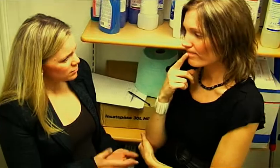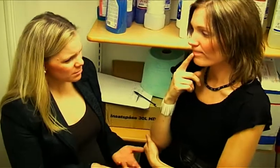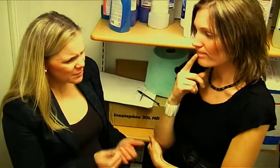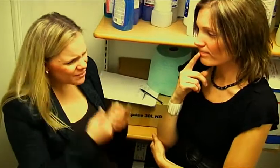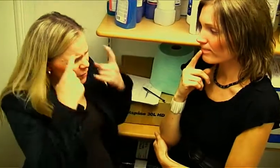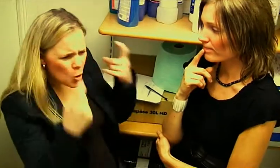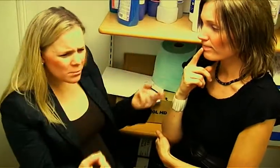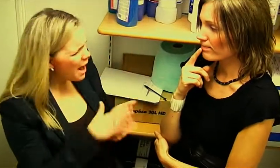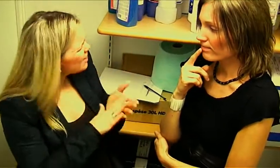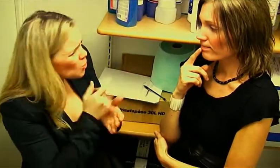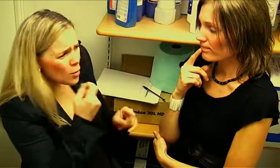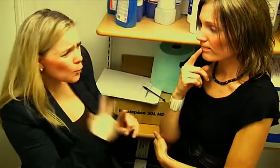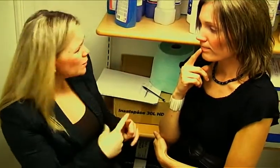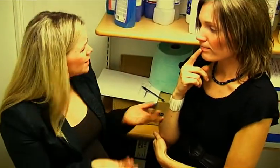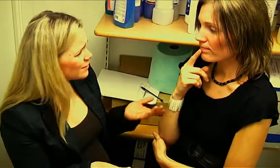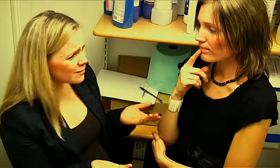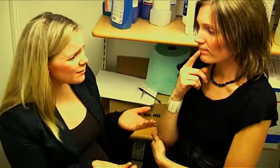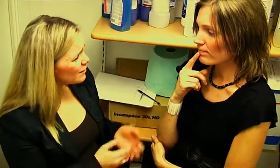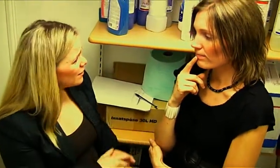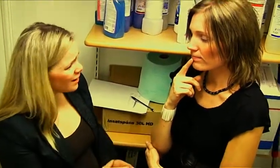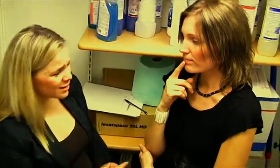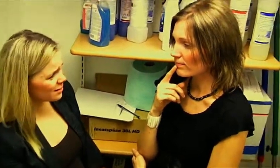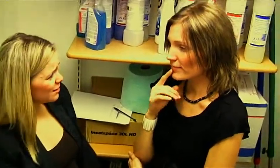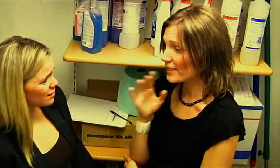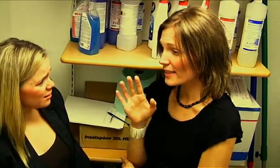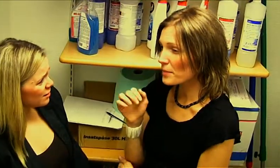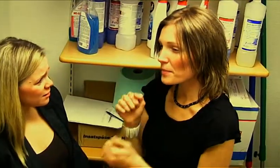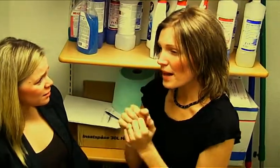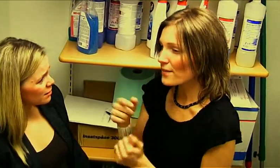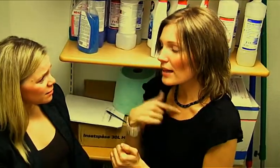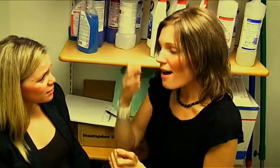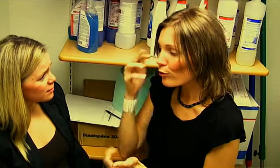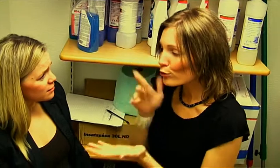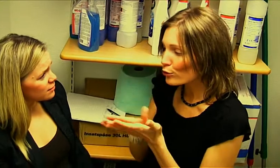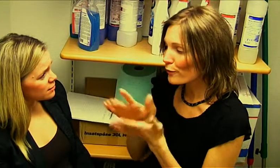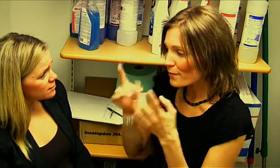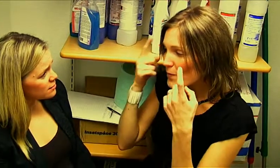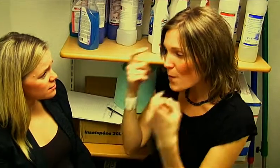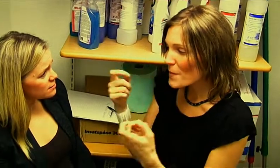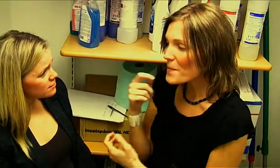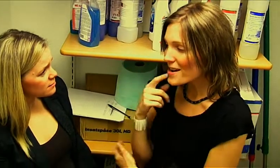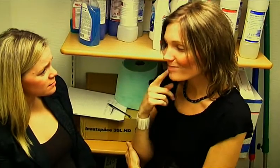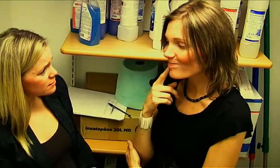What? Prejudice can never be positive. No, but we can use the prejudice.